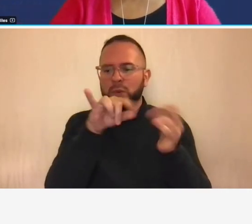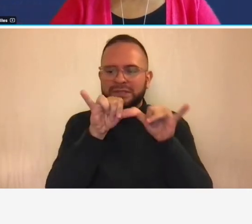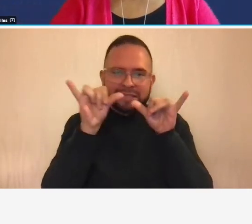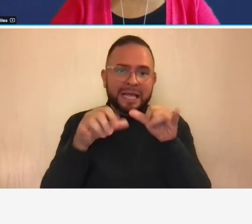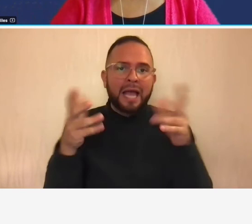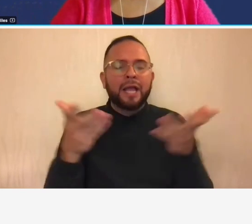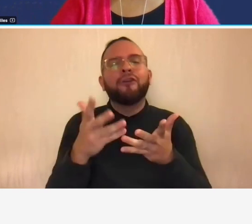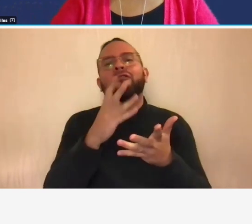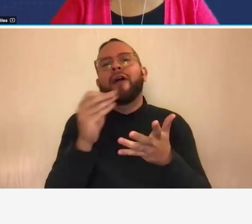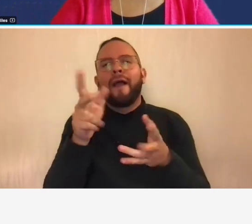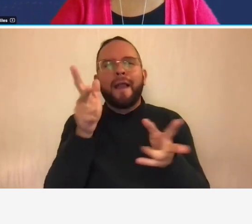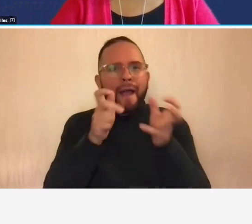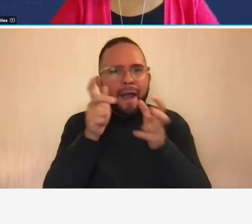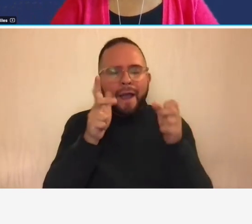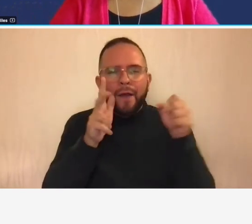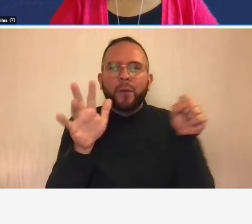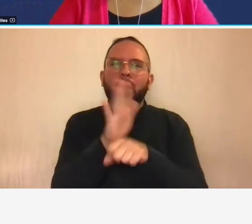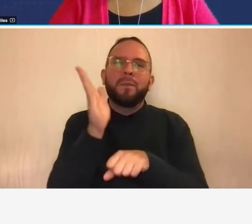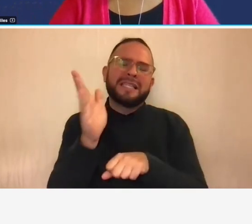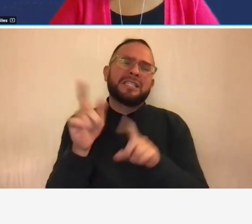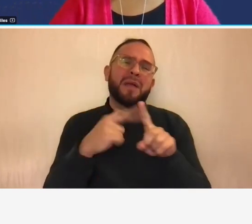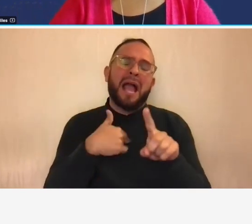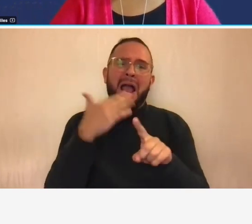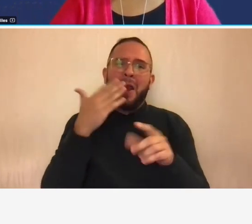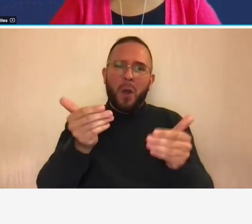entire presentation because i know it could be overwhelming as especially if you know